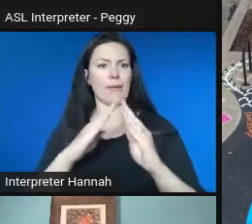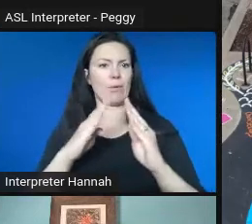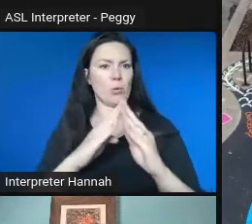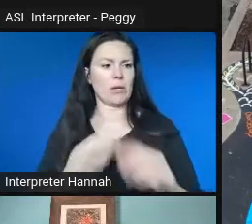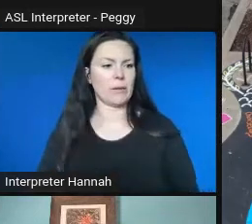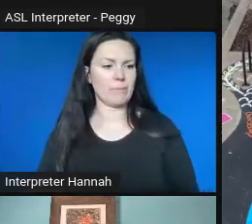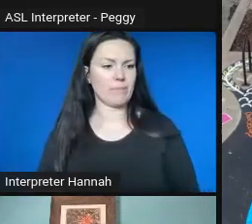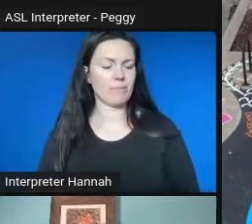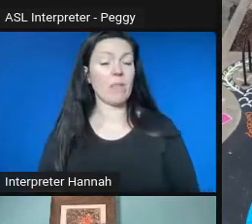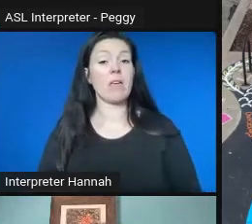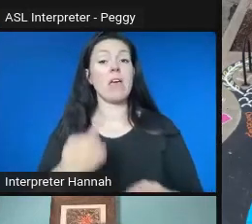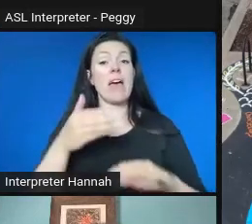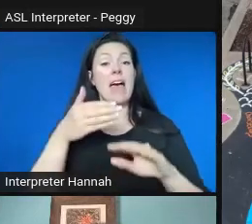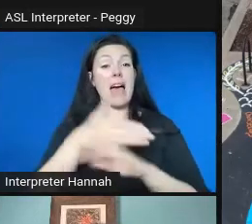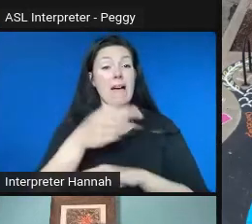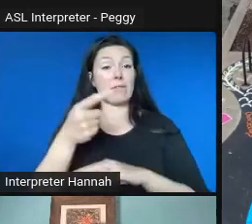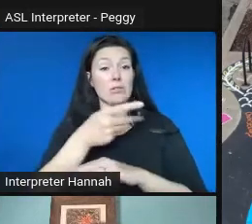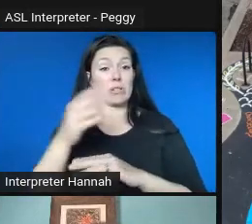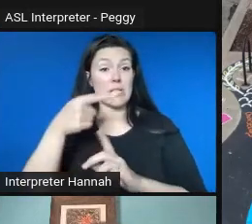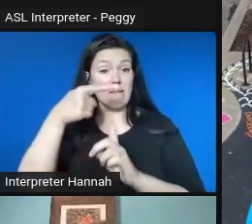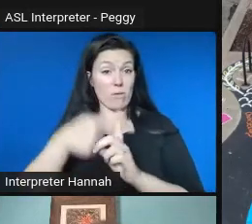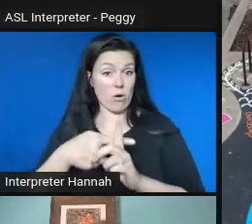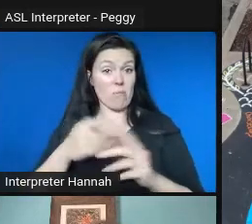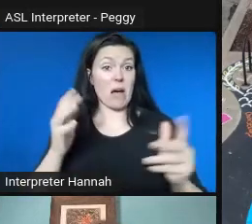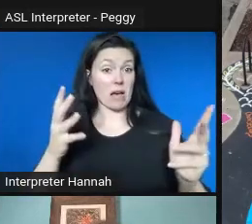Eleanor kind of came back and presented a set of ideas